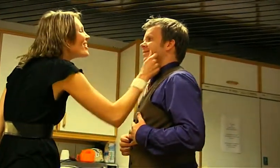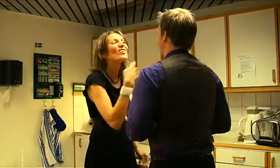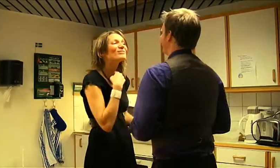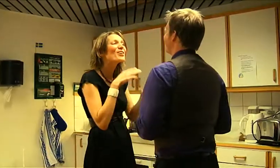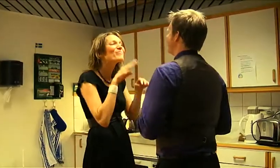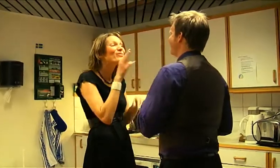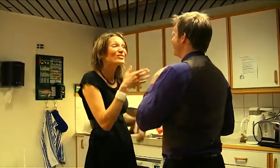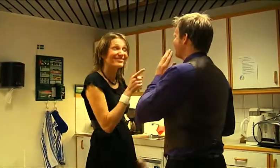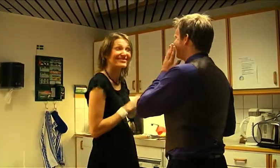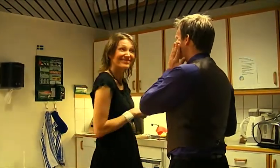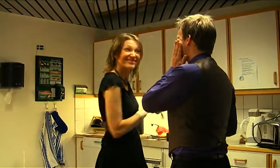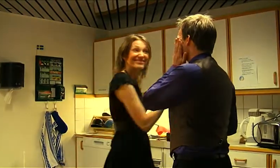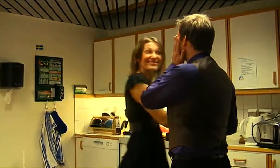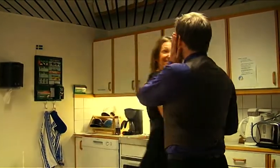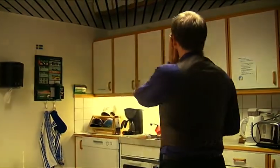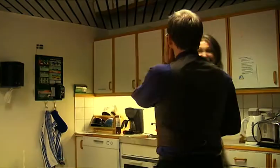Vote on My!